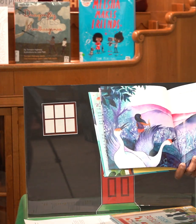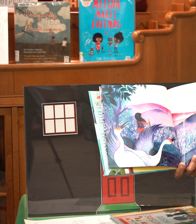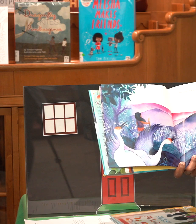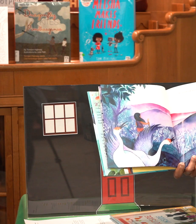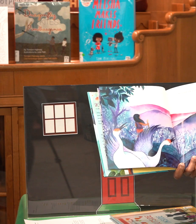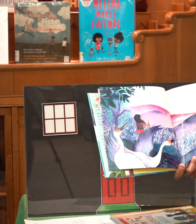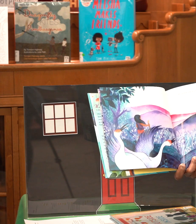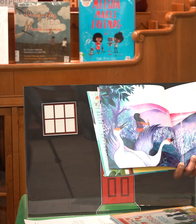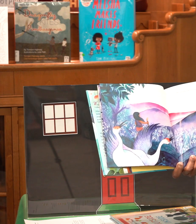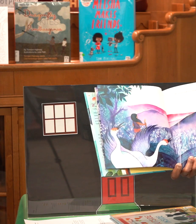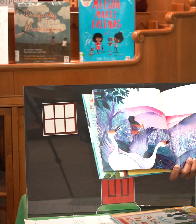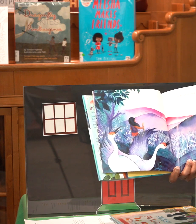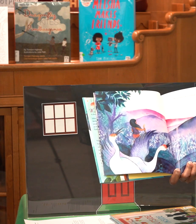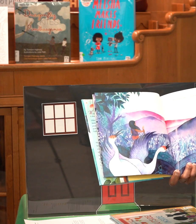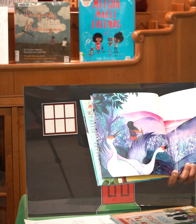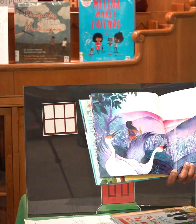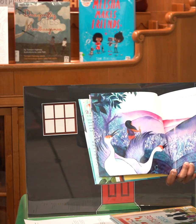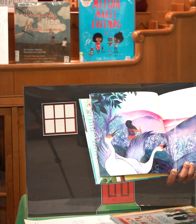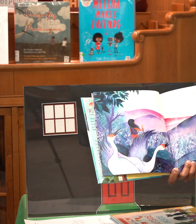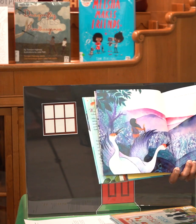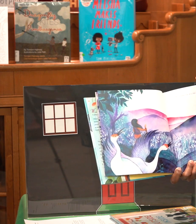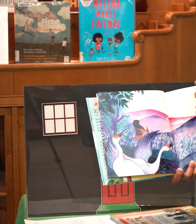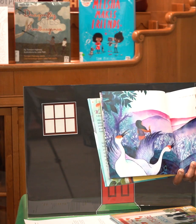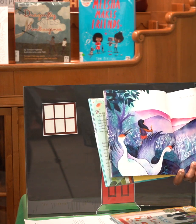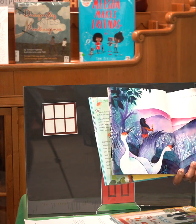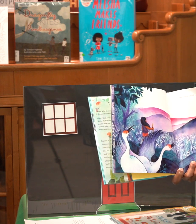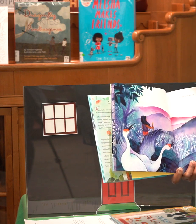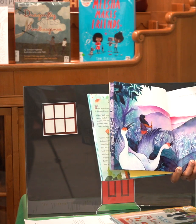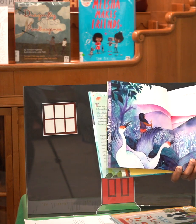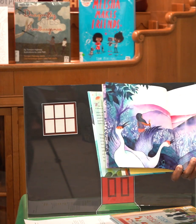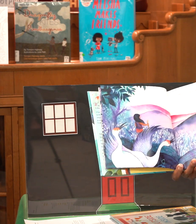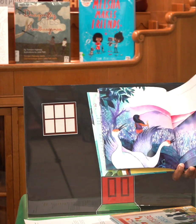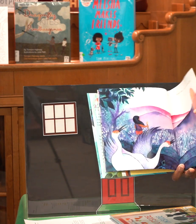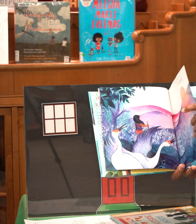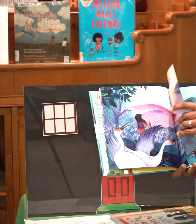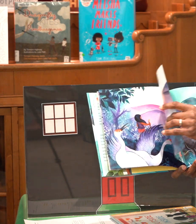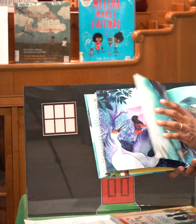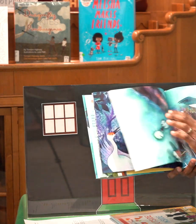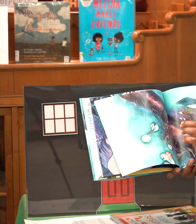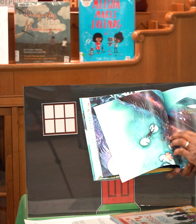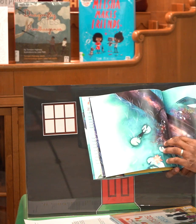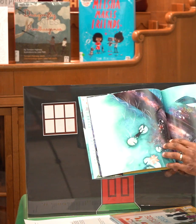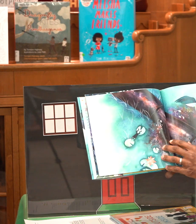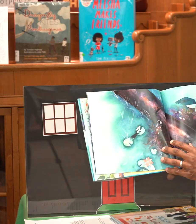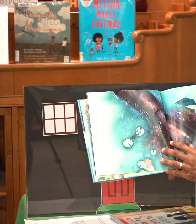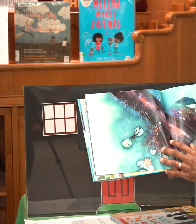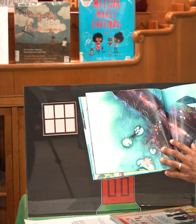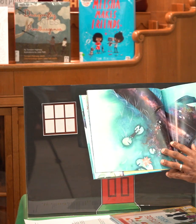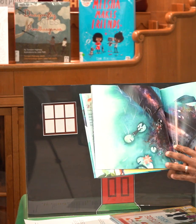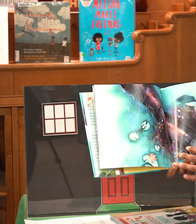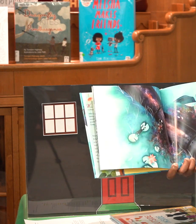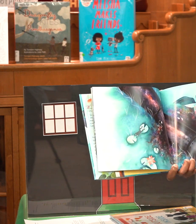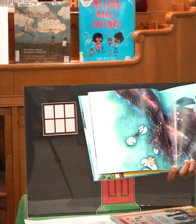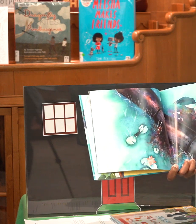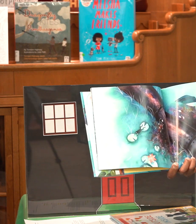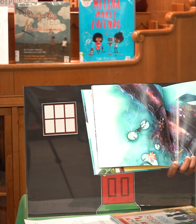i'll share with what do we think who's the animal that hasn't gotten anything yet oh you see they're pointing down they're pointing down right up we're pointing right and b and tree right line perfectly okay continuously okay friends it's so much fun to share it's so much fun to share i have a tree i'll share with you it's so much fun to share and remember you can do this at home too and help people in your community all right and we're gonna look on our little board here we've got a little mindfulness